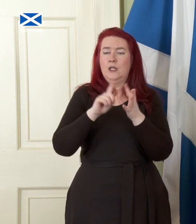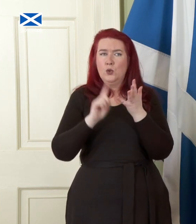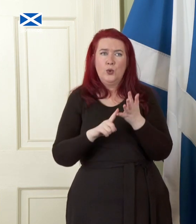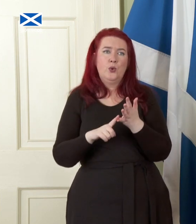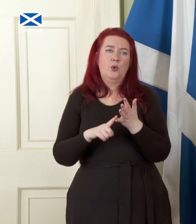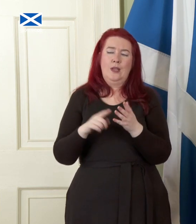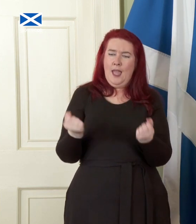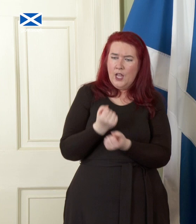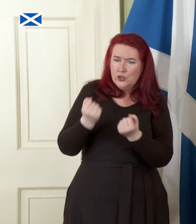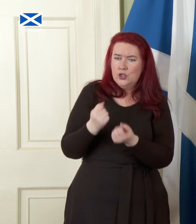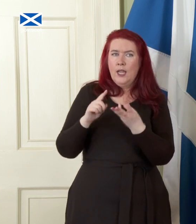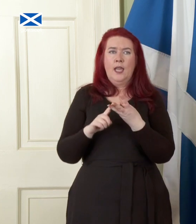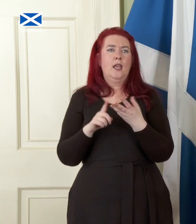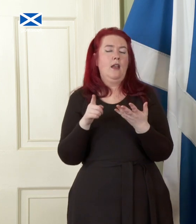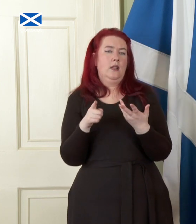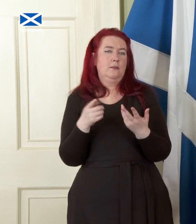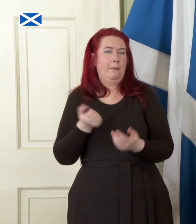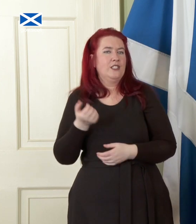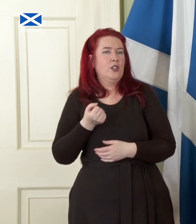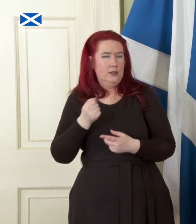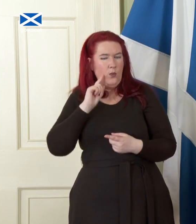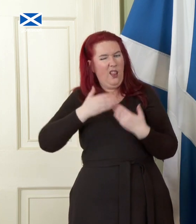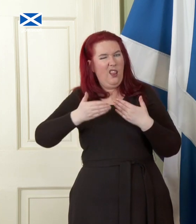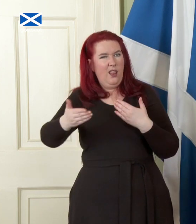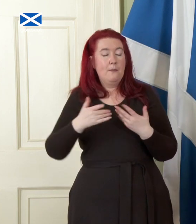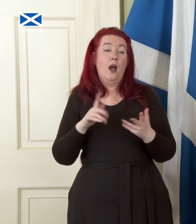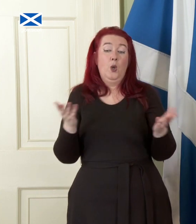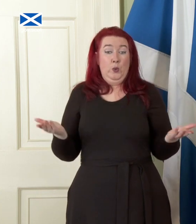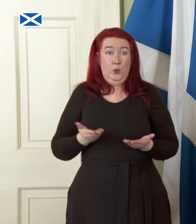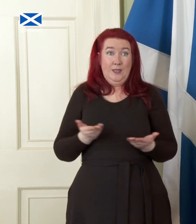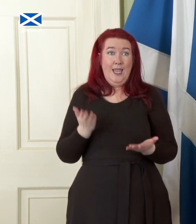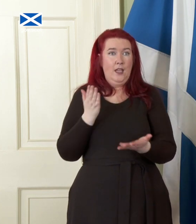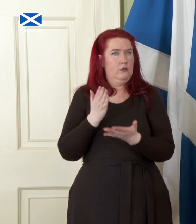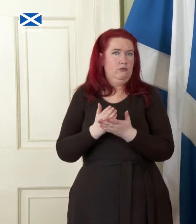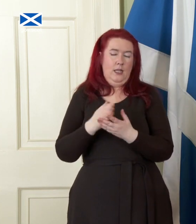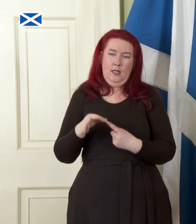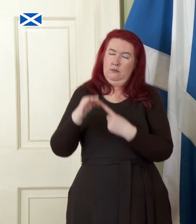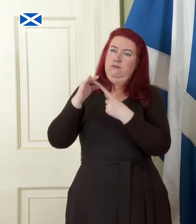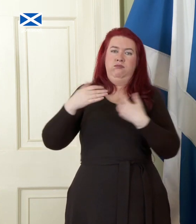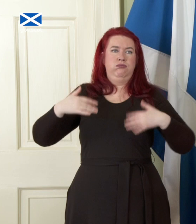and social security, for example. Today though marks a milestone in the conversation about how